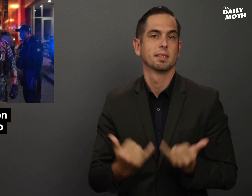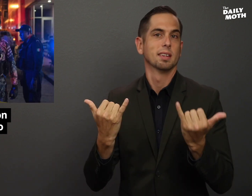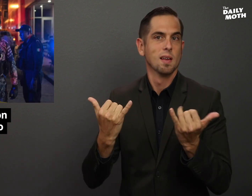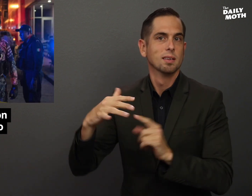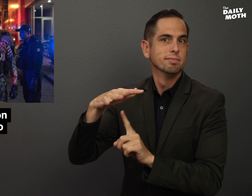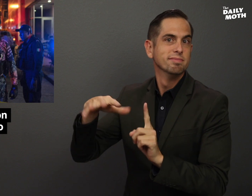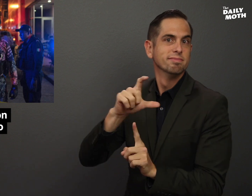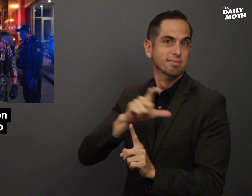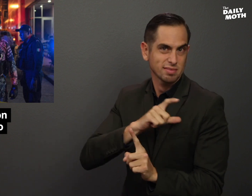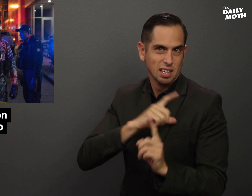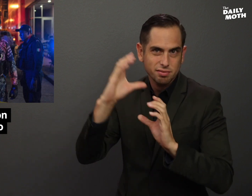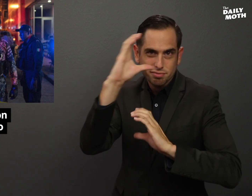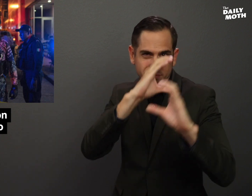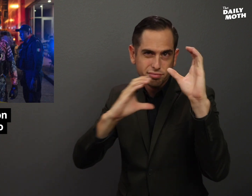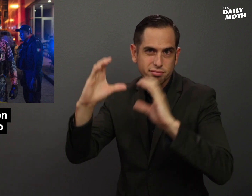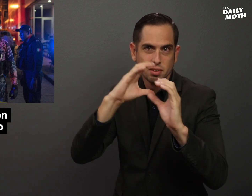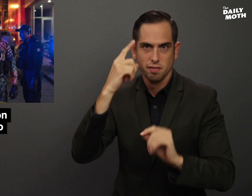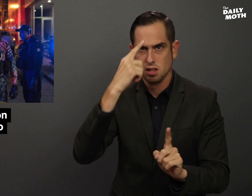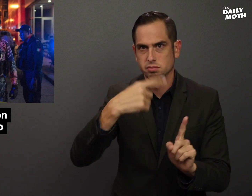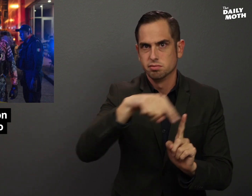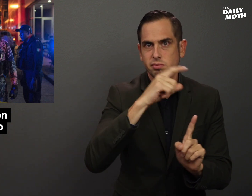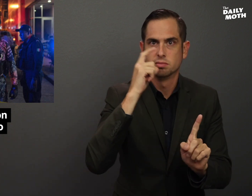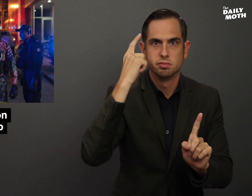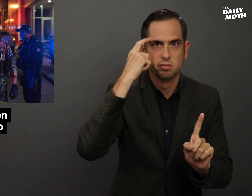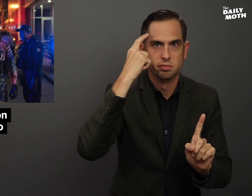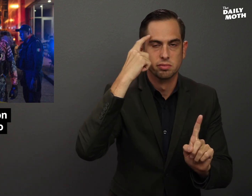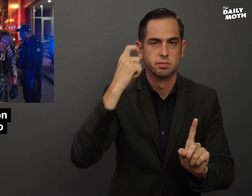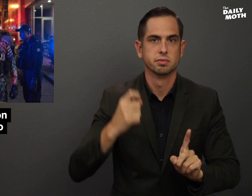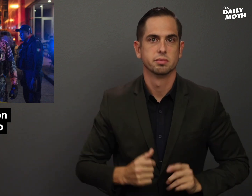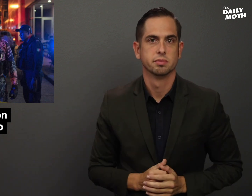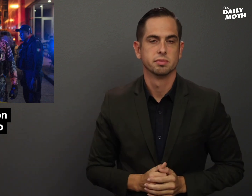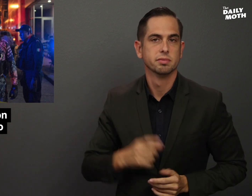There is now a manhunt for the suspects.